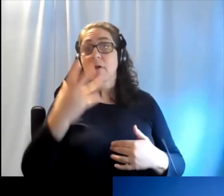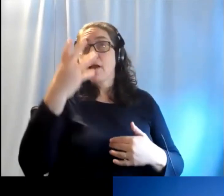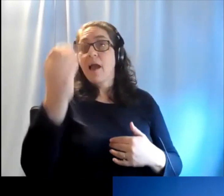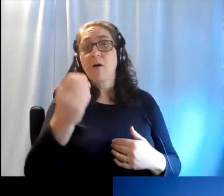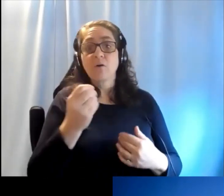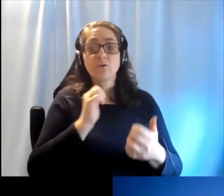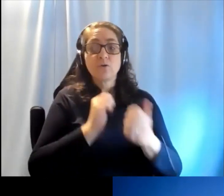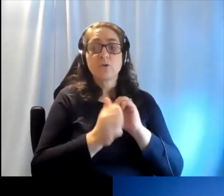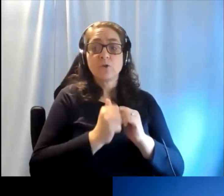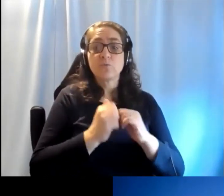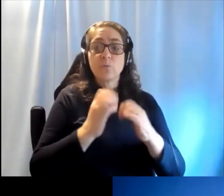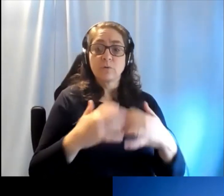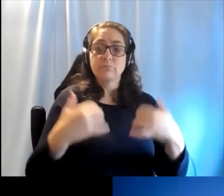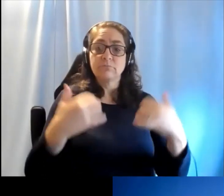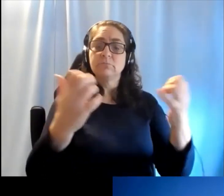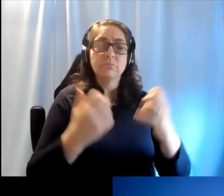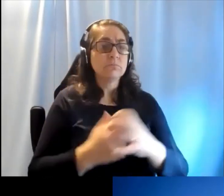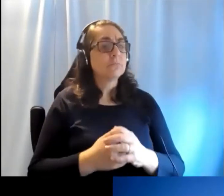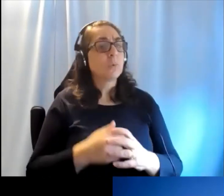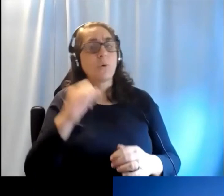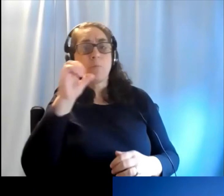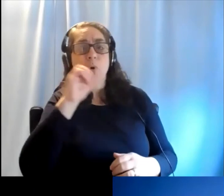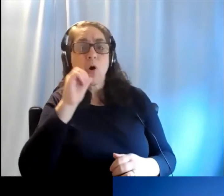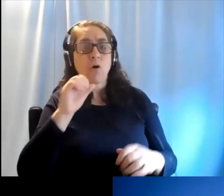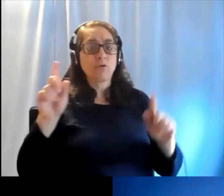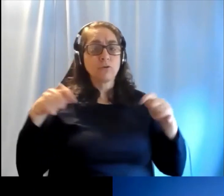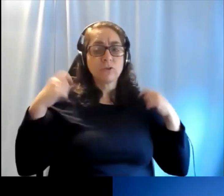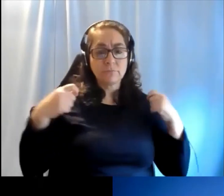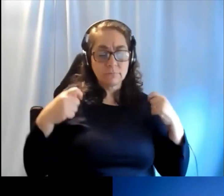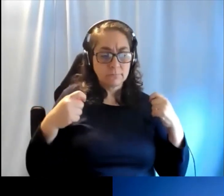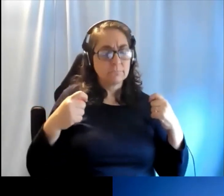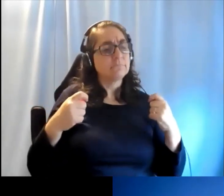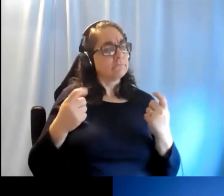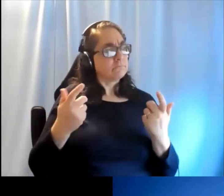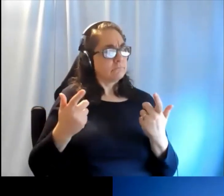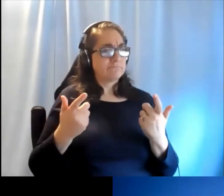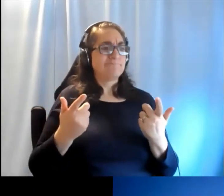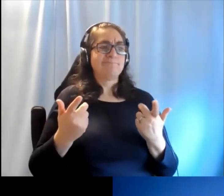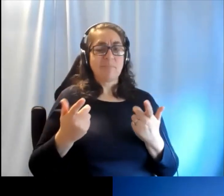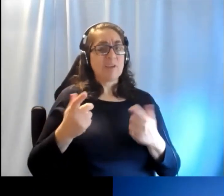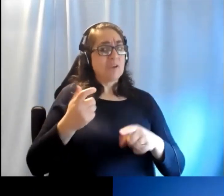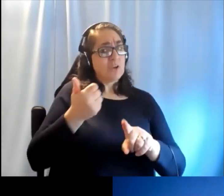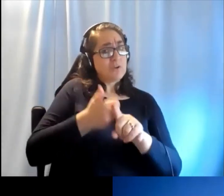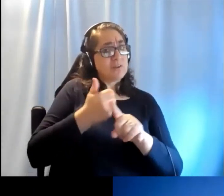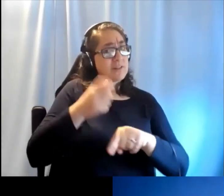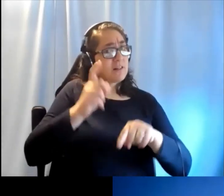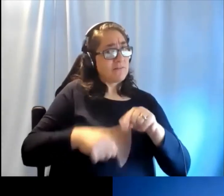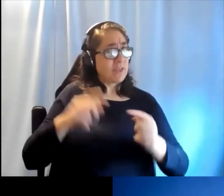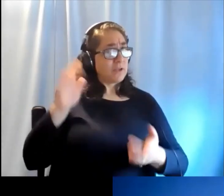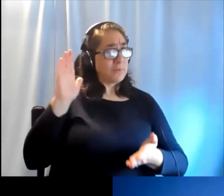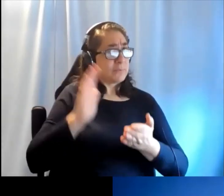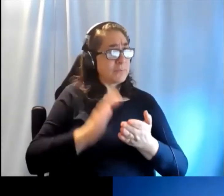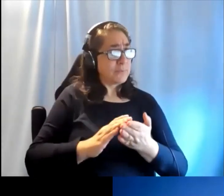or in a gym, you can still protect your ears with a pair of ear plugs, so if you visit